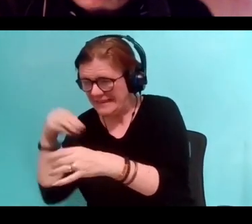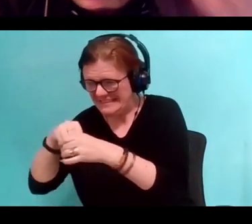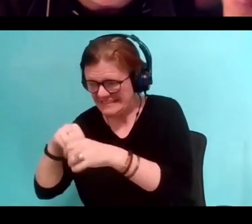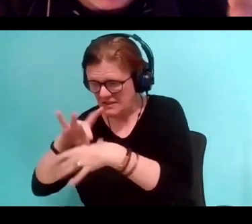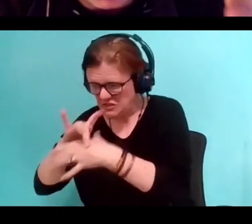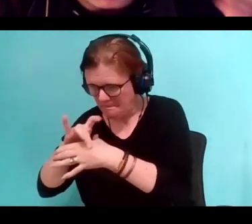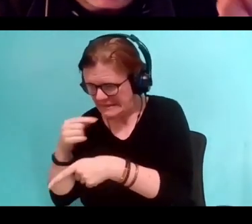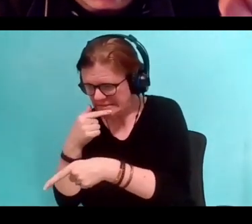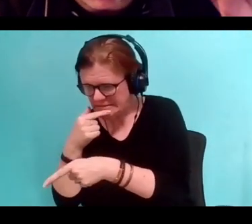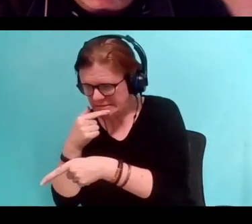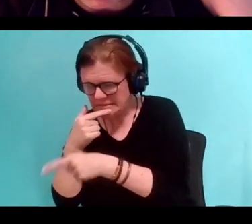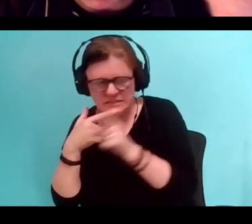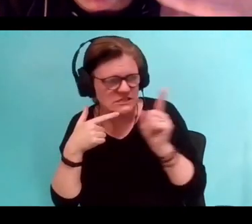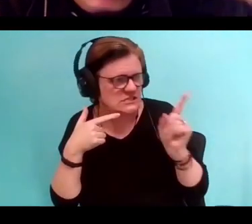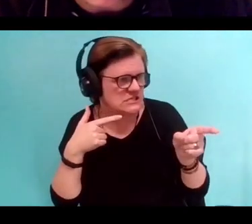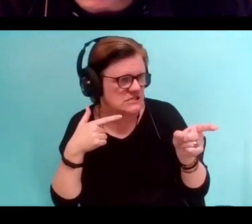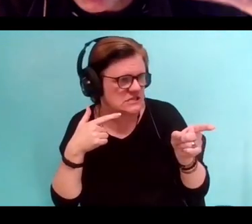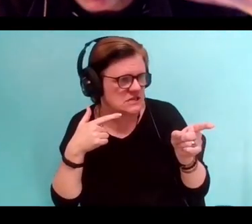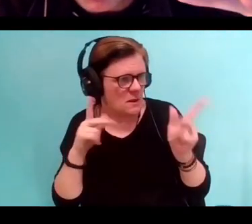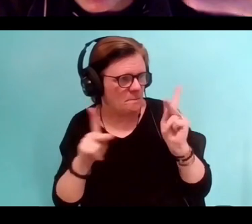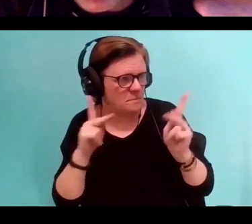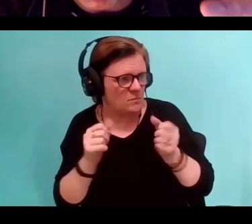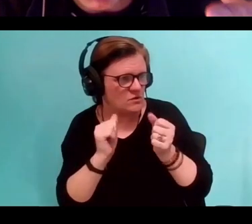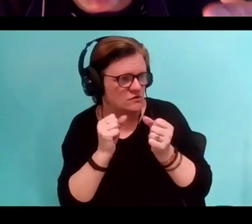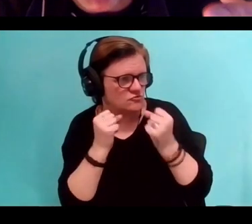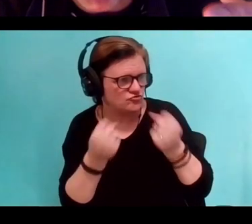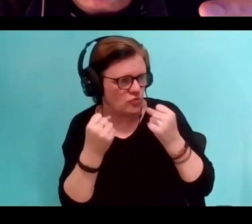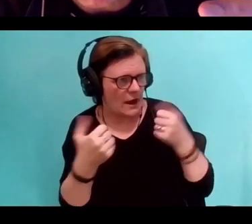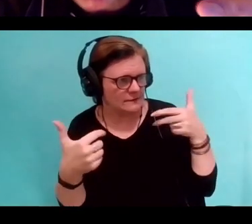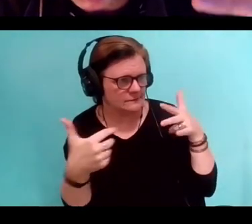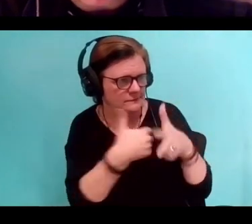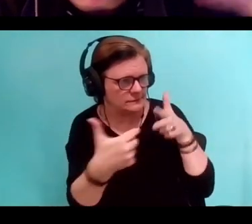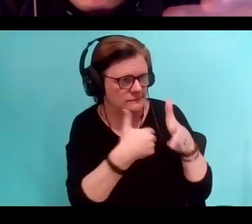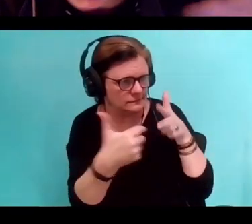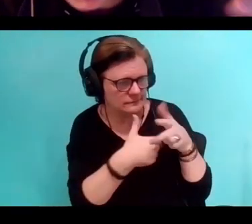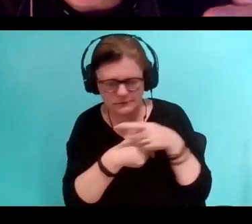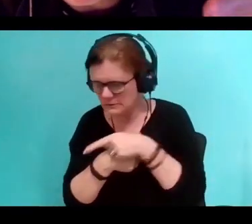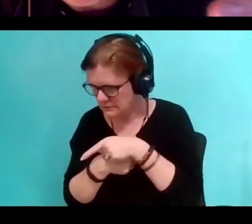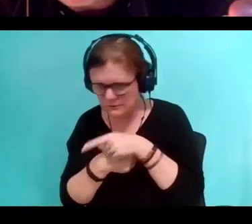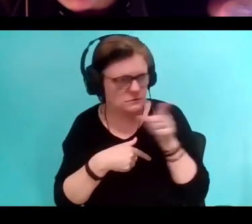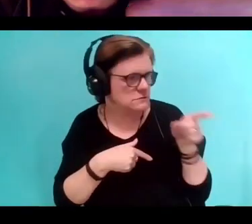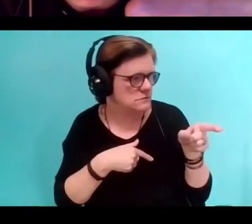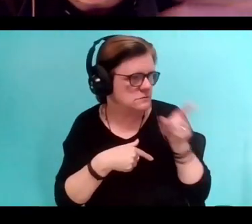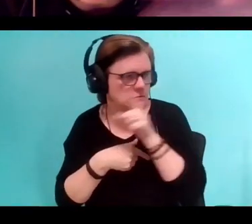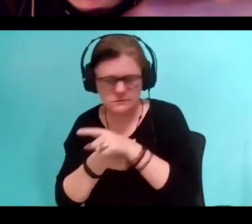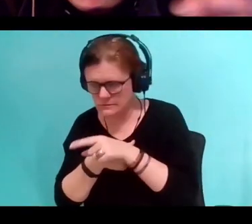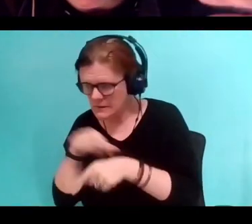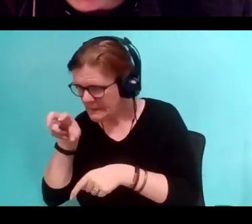"Let's try this." And blow and behold, it works. And this can only be about 80, 90 years old